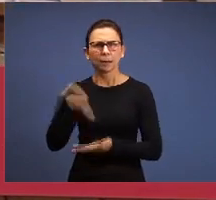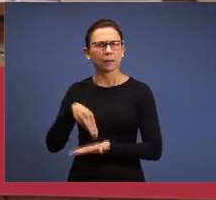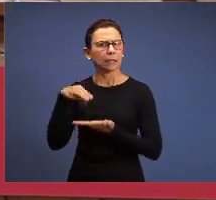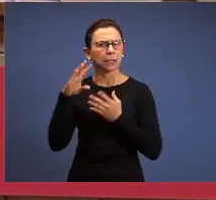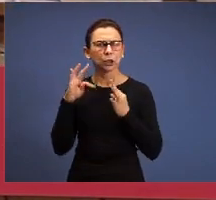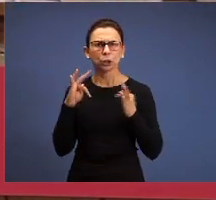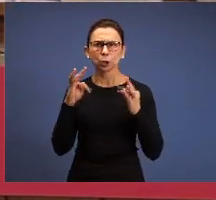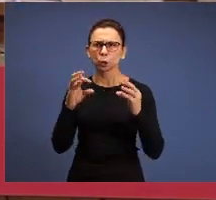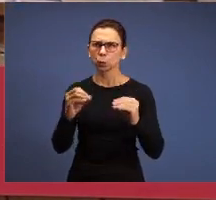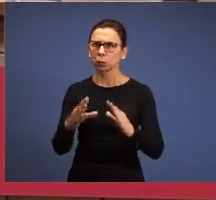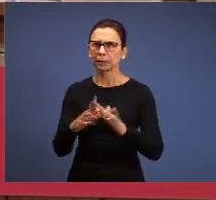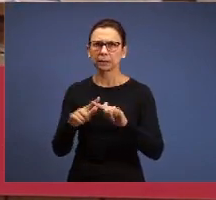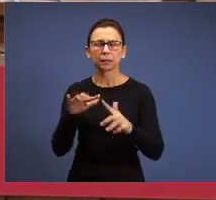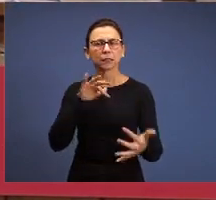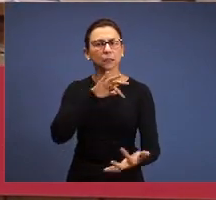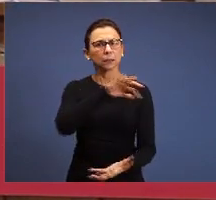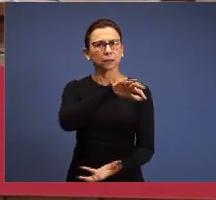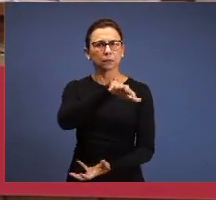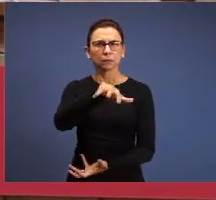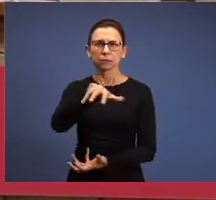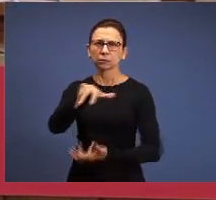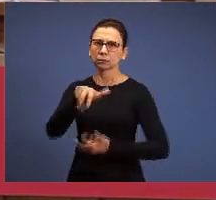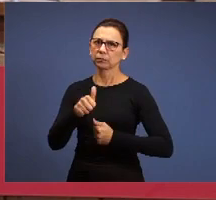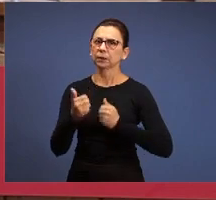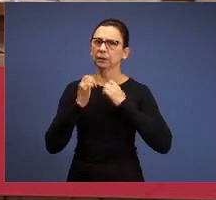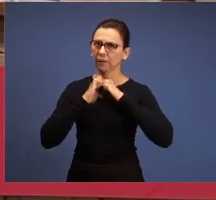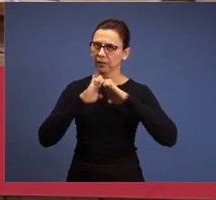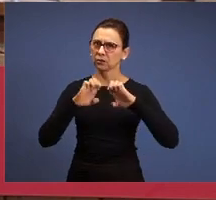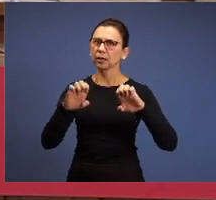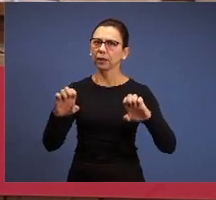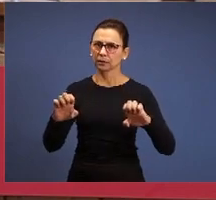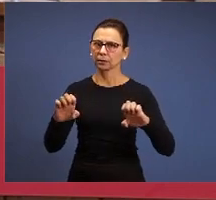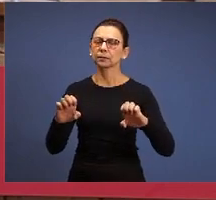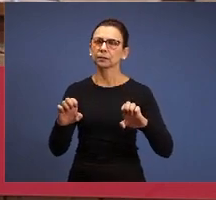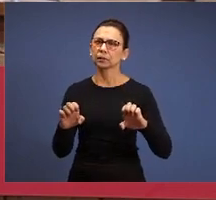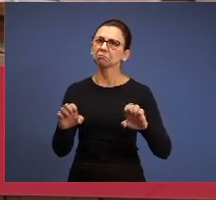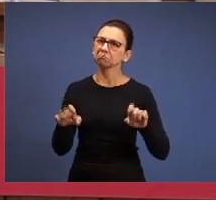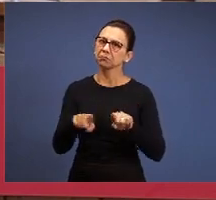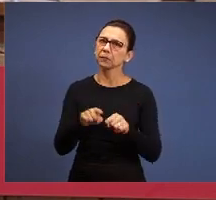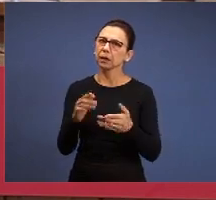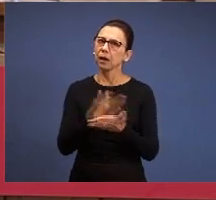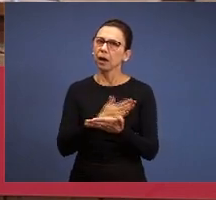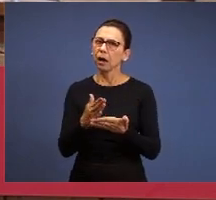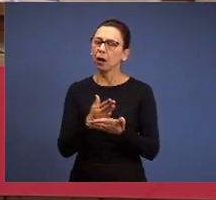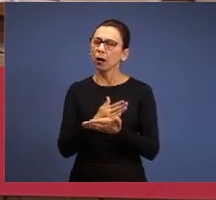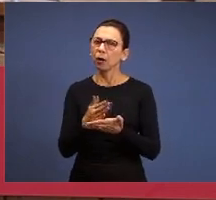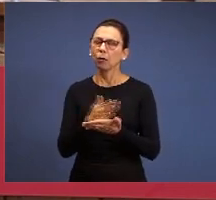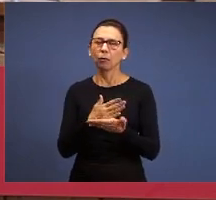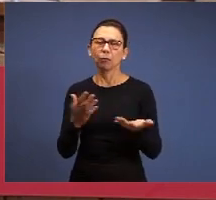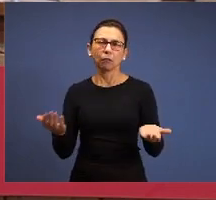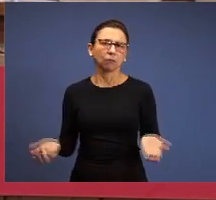the churches in the world, the evangelic churches and some called Christians, that differ in